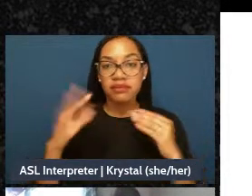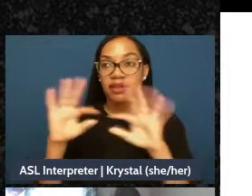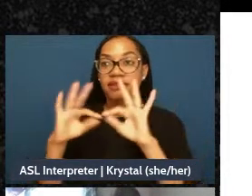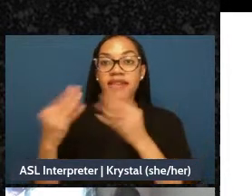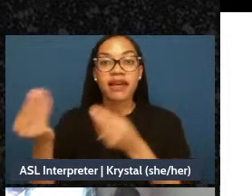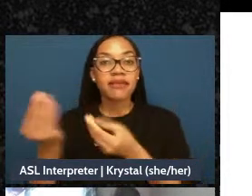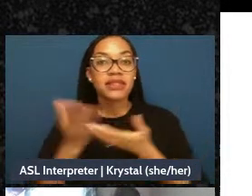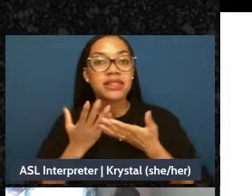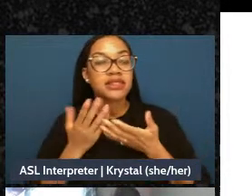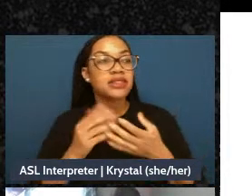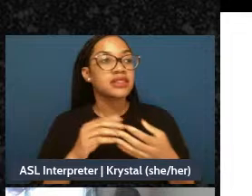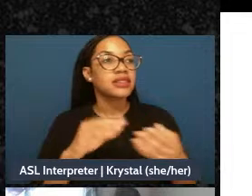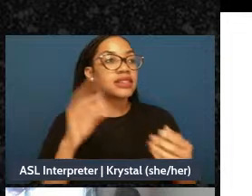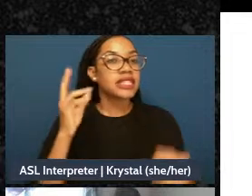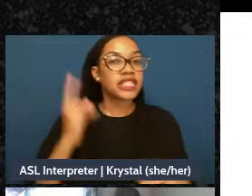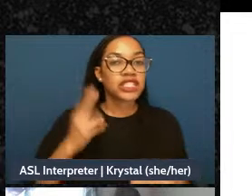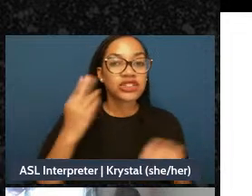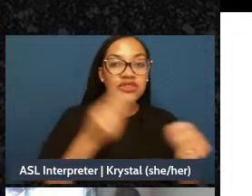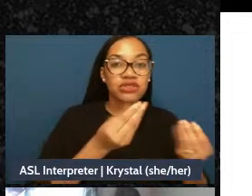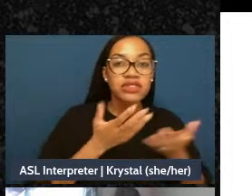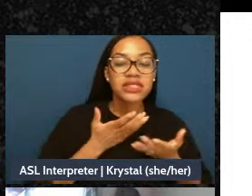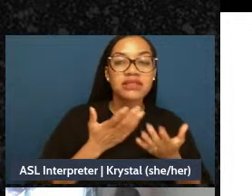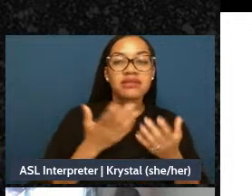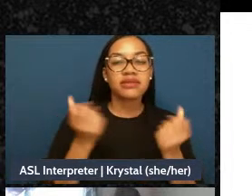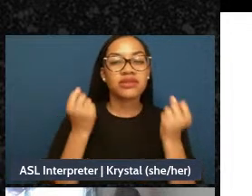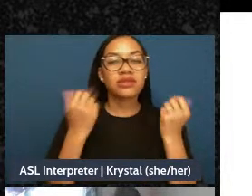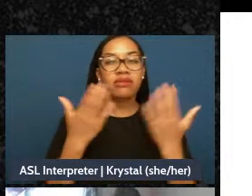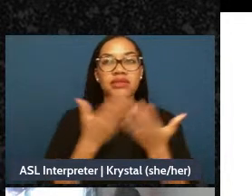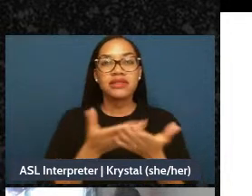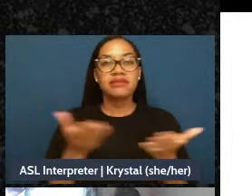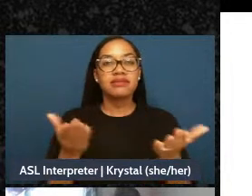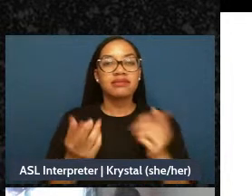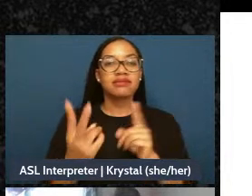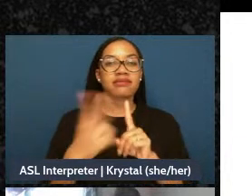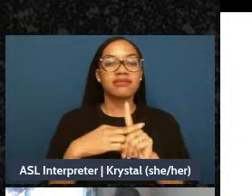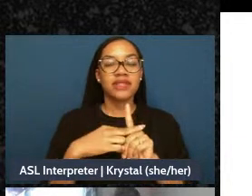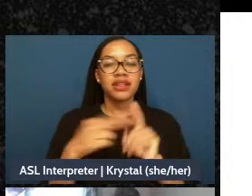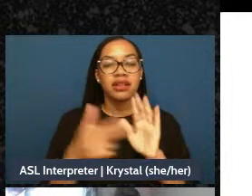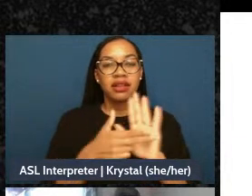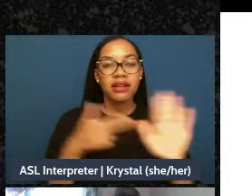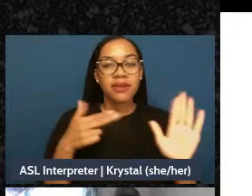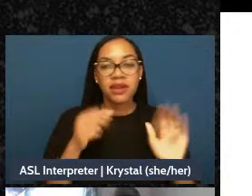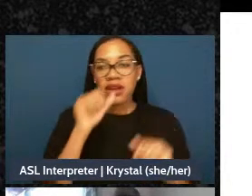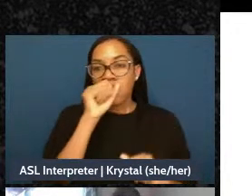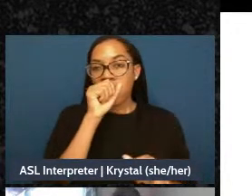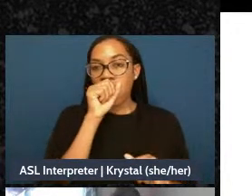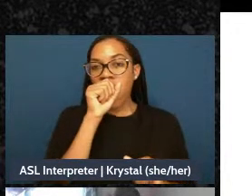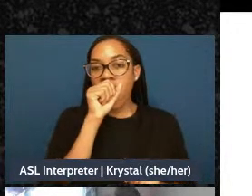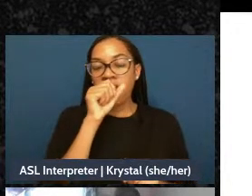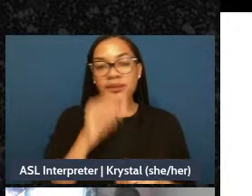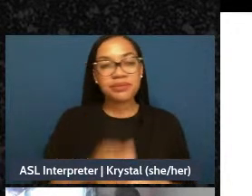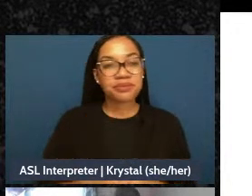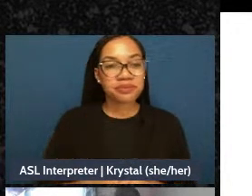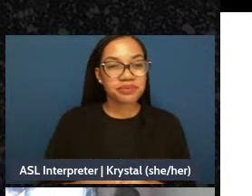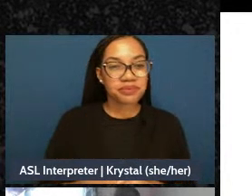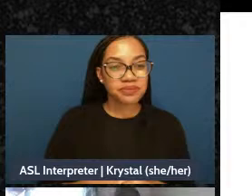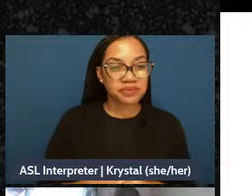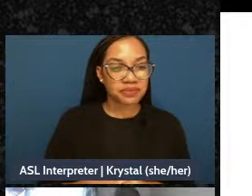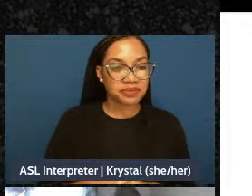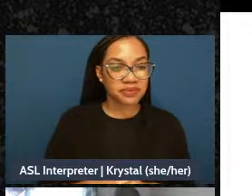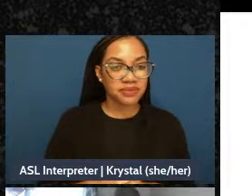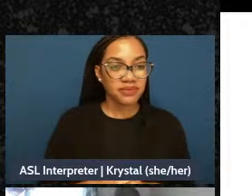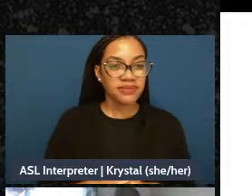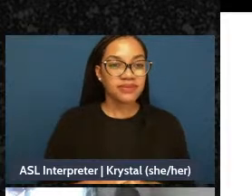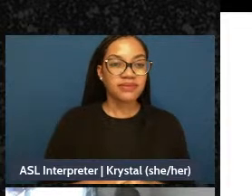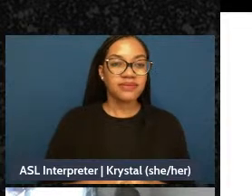We have: I long for a label, the days it meant access to care, or one label when doctors fought